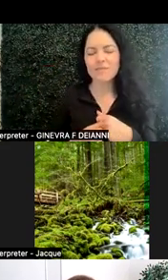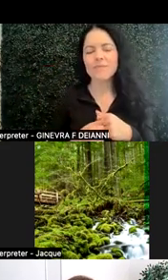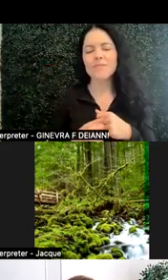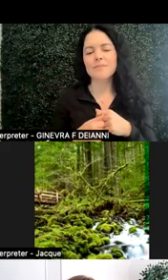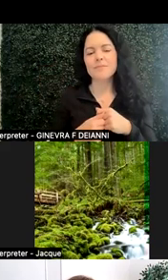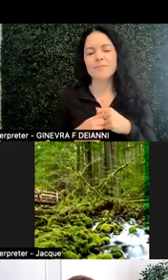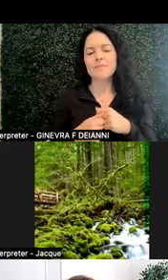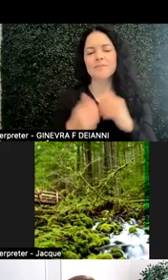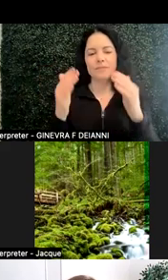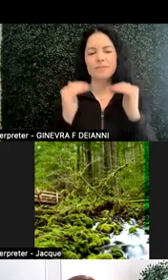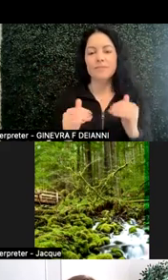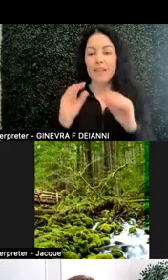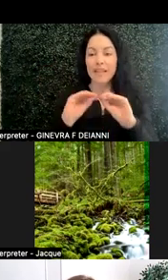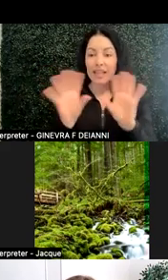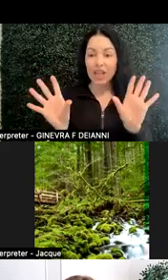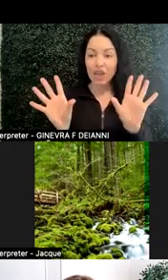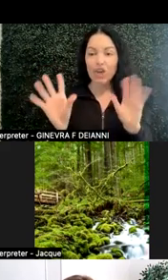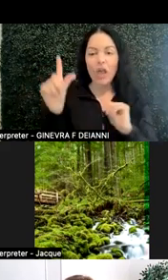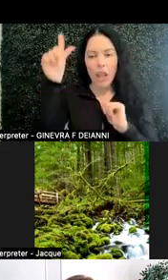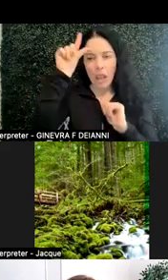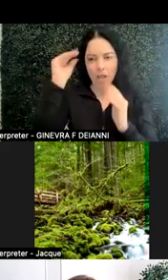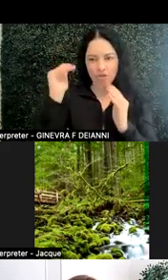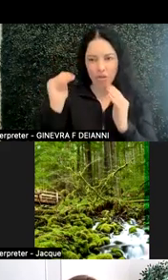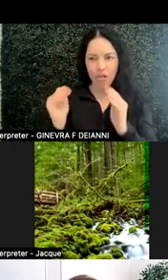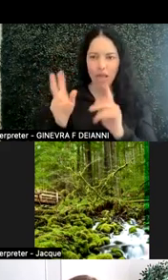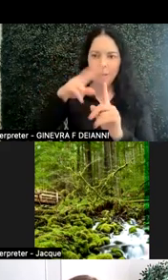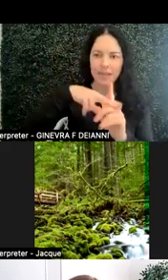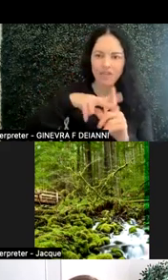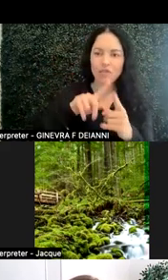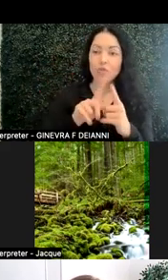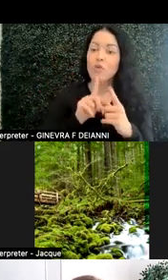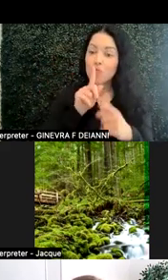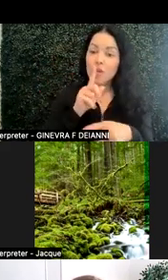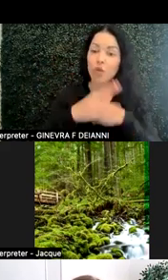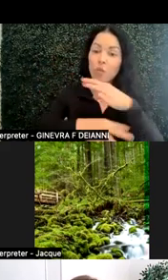Clear and logical applications to real world stem work.